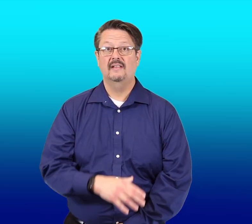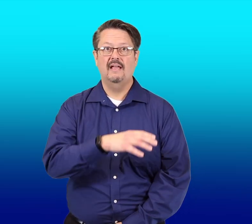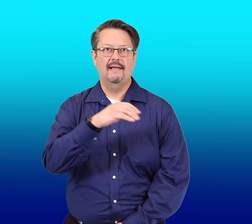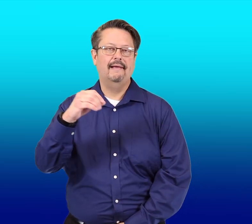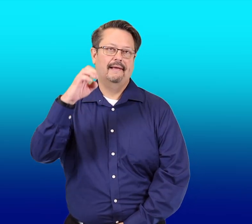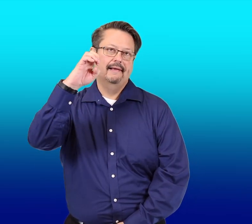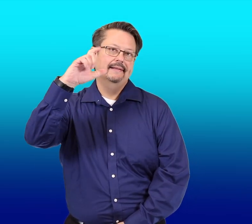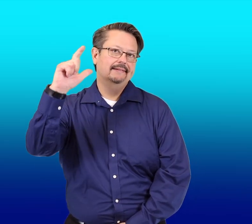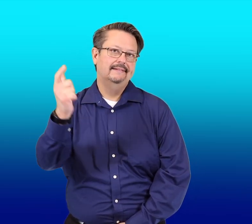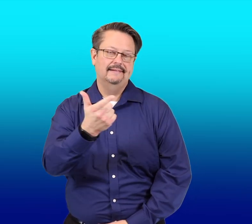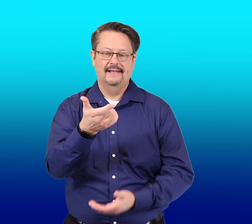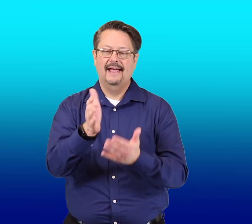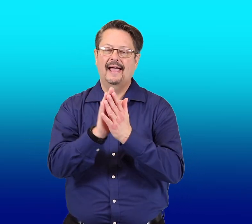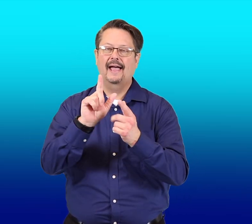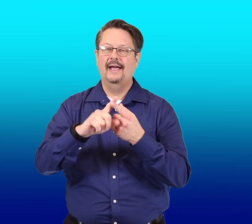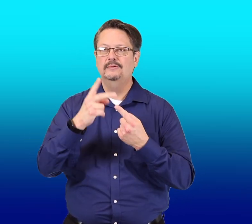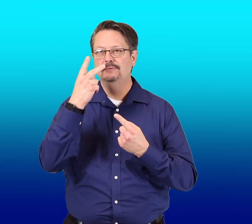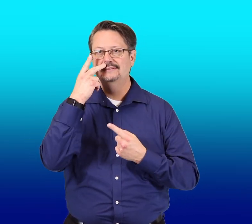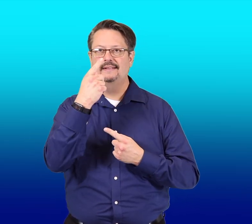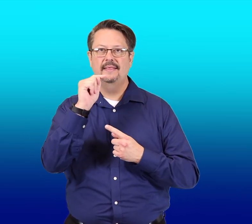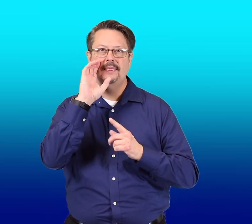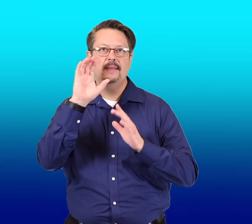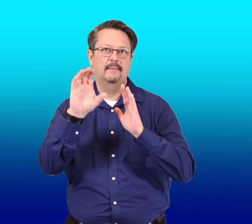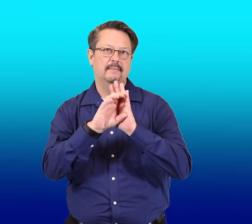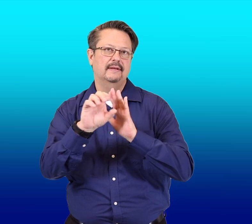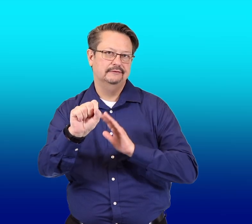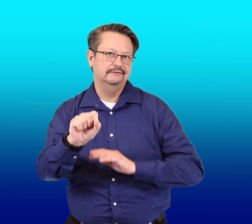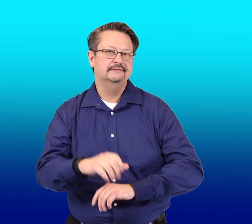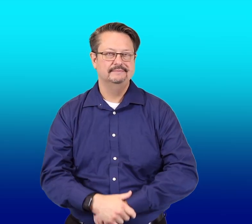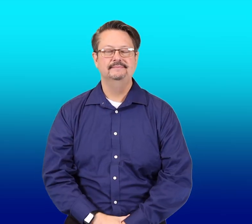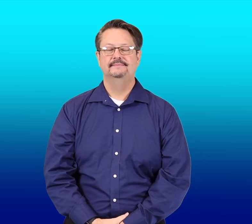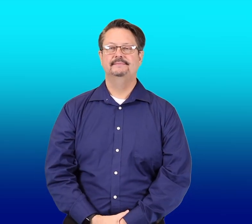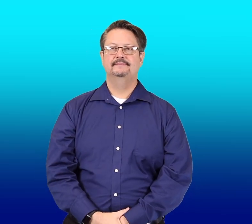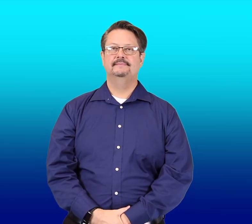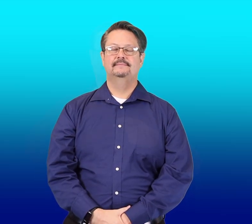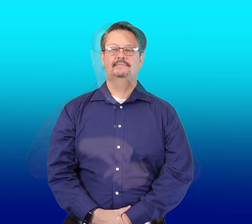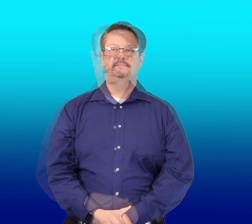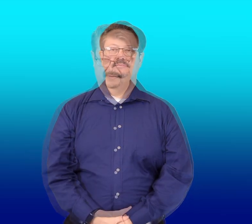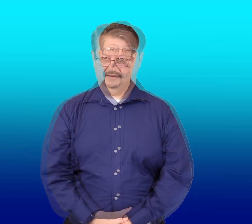And he'll ask to see the pictures.